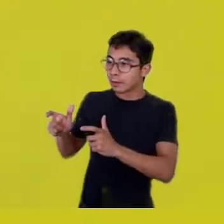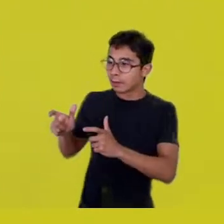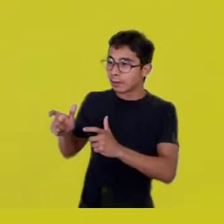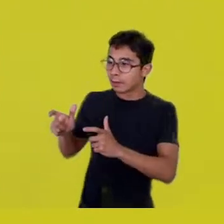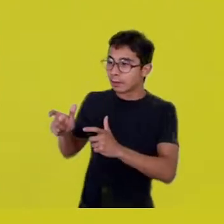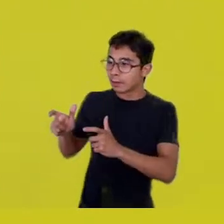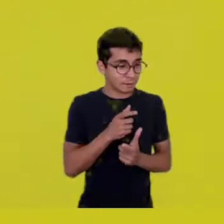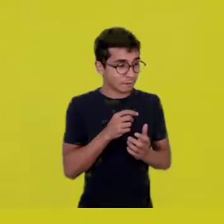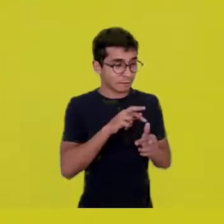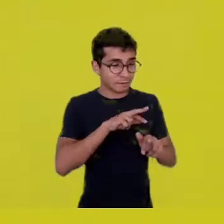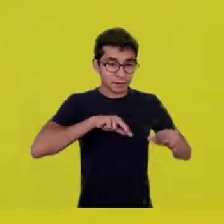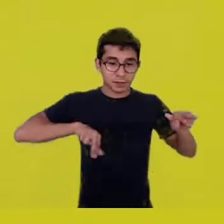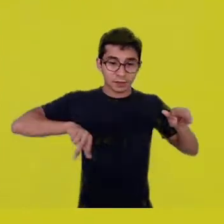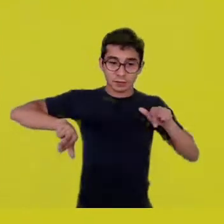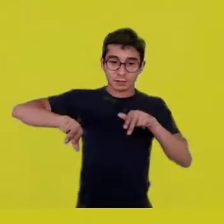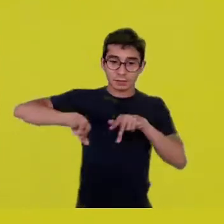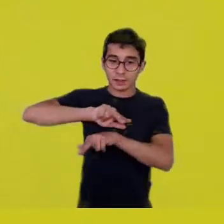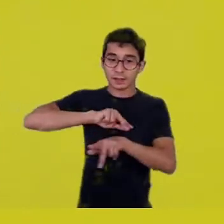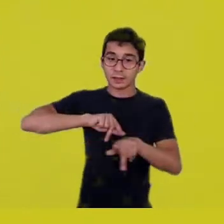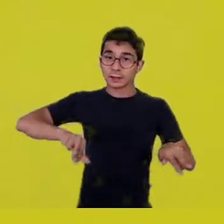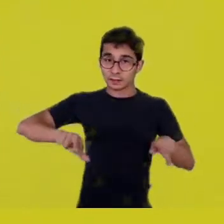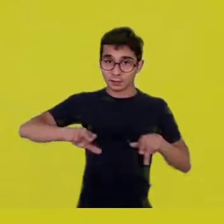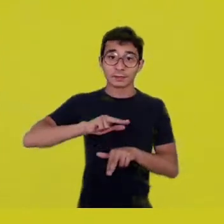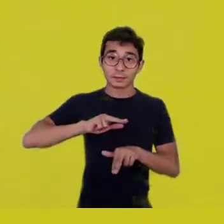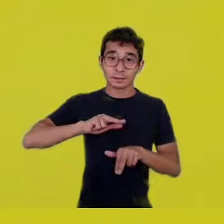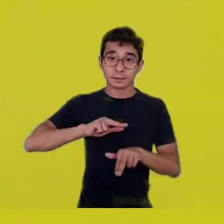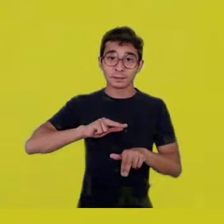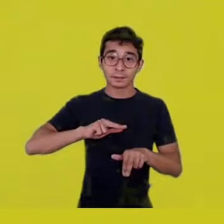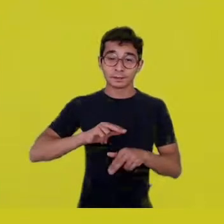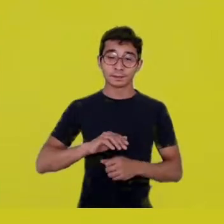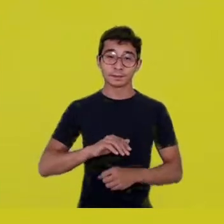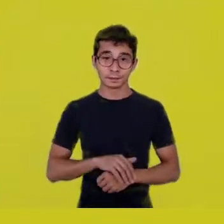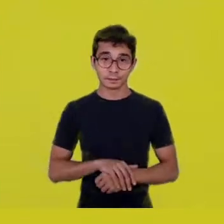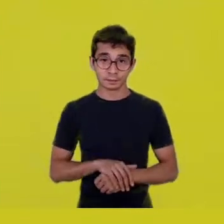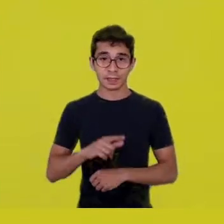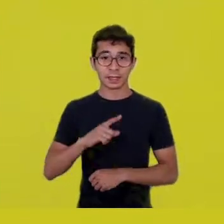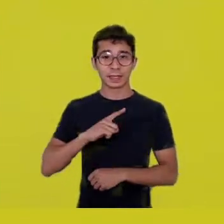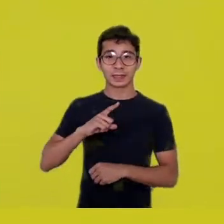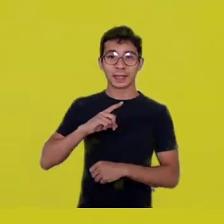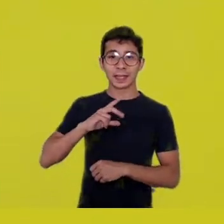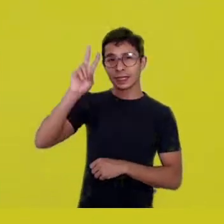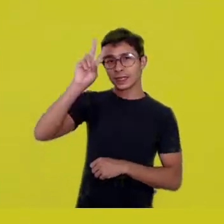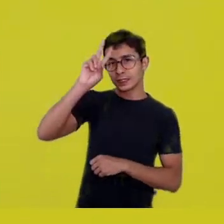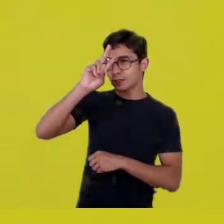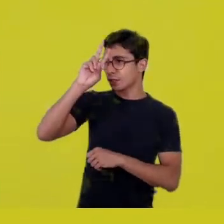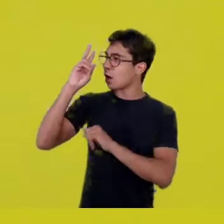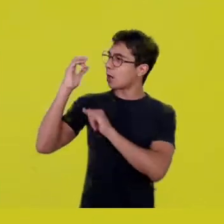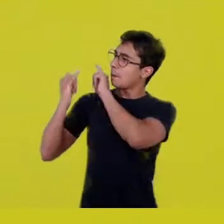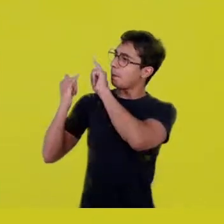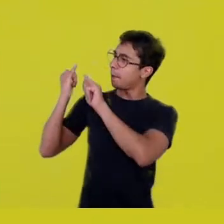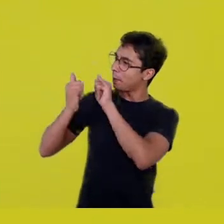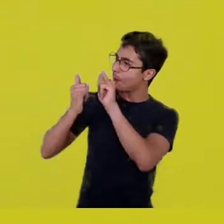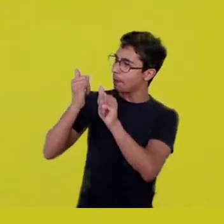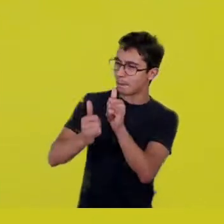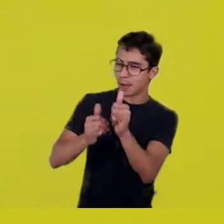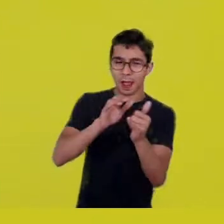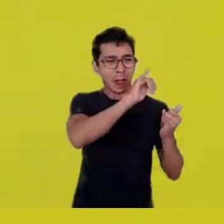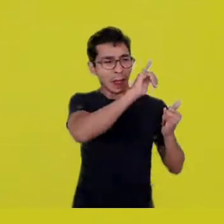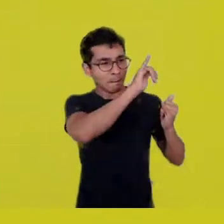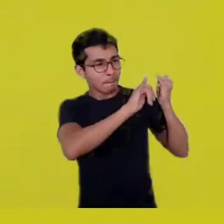those places where parables escape the objectivity of time,